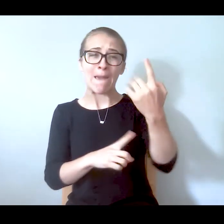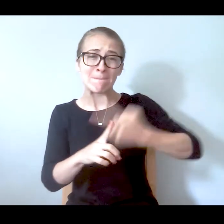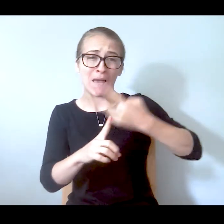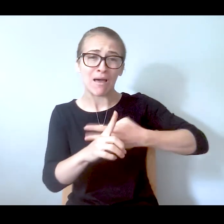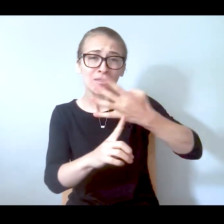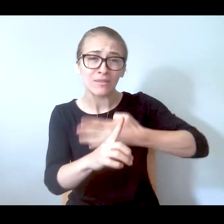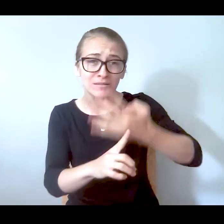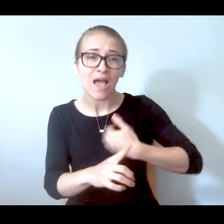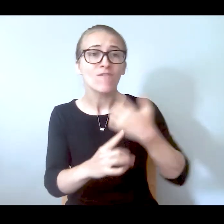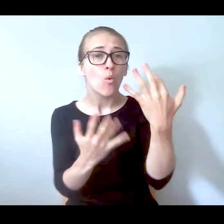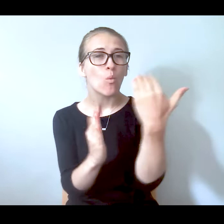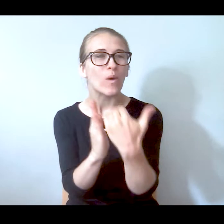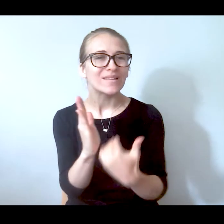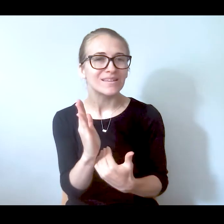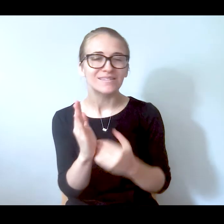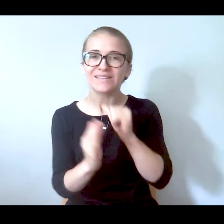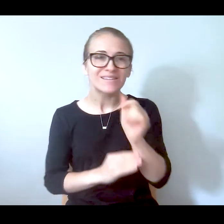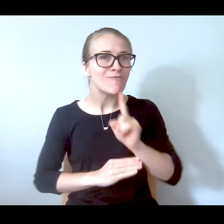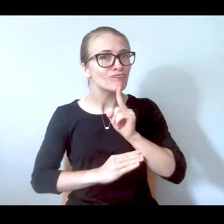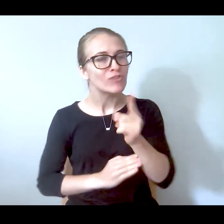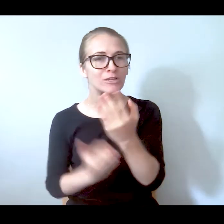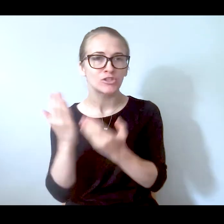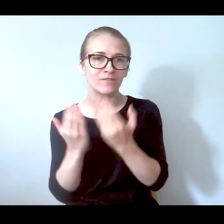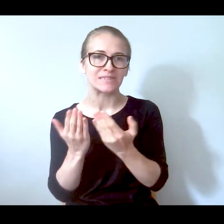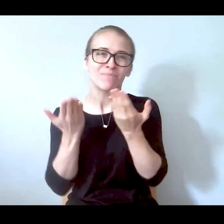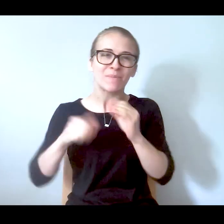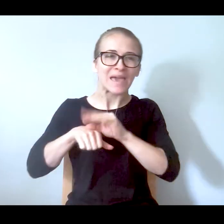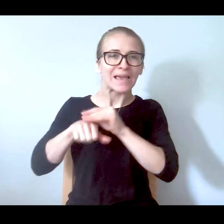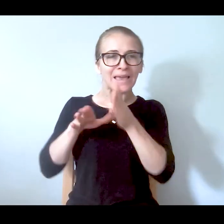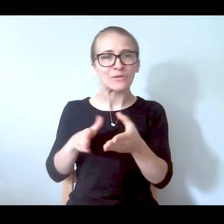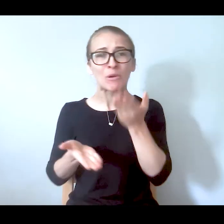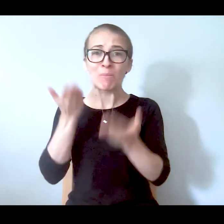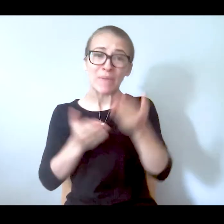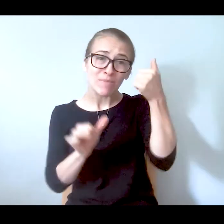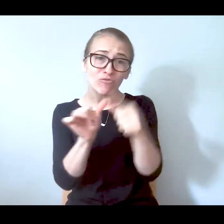services. It's a counselor that might remember him and ask him how his day is going, and you want him